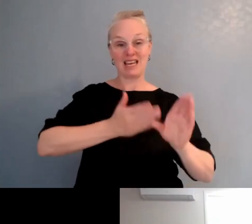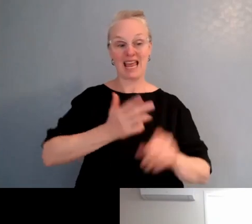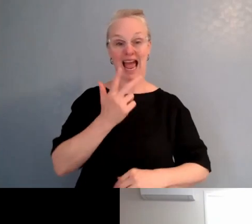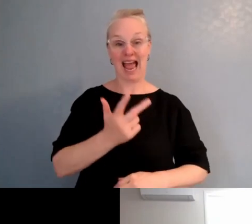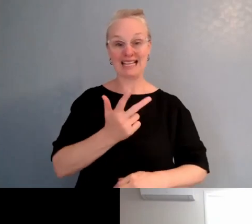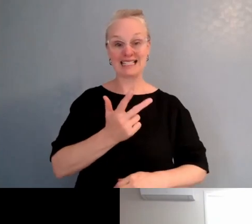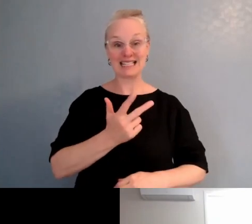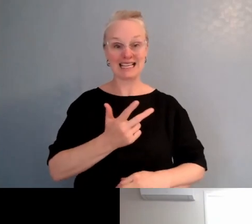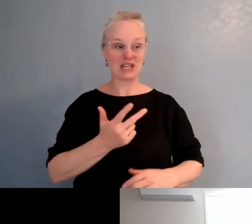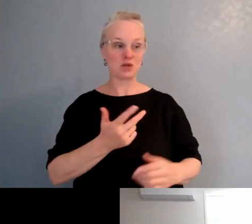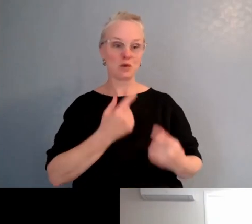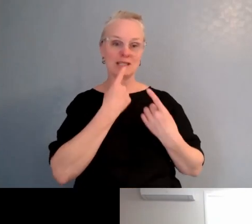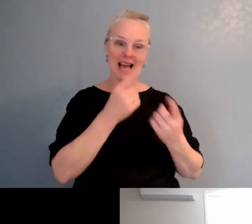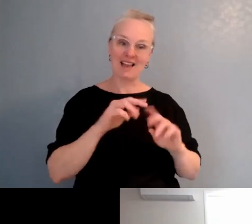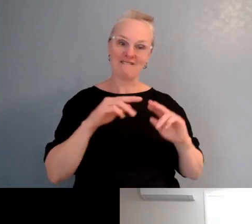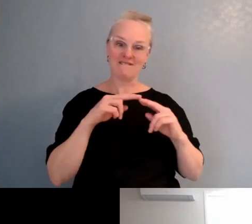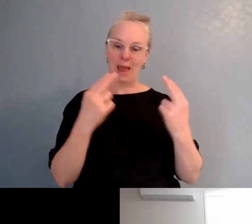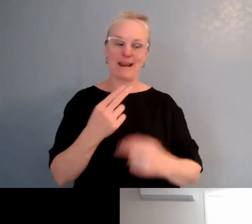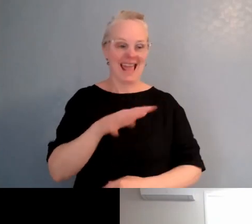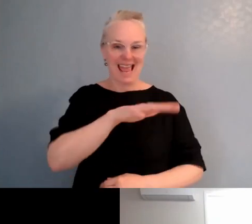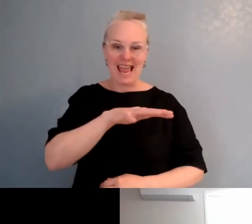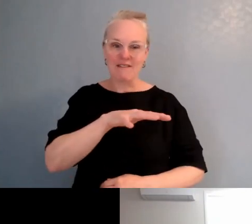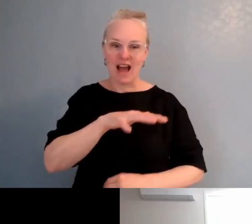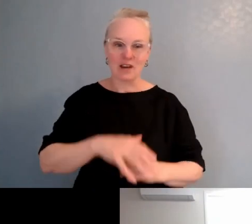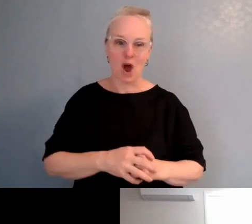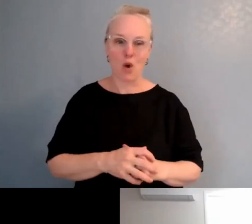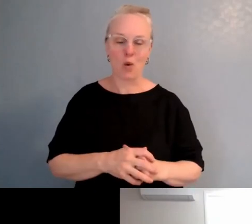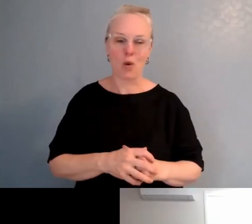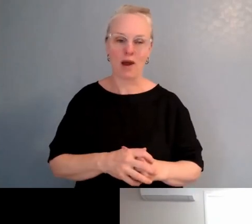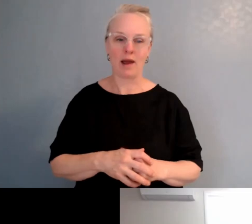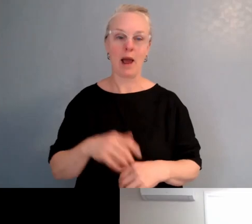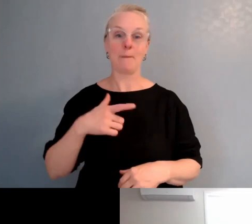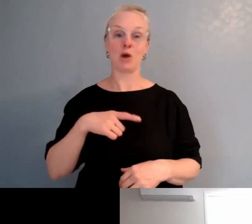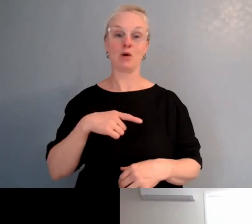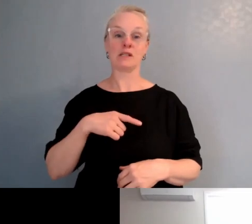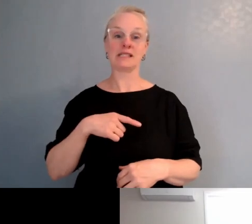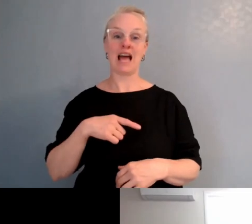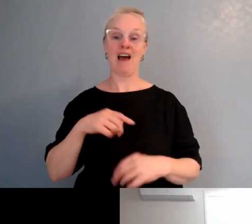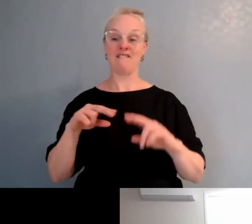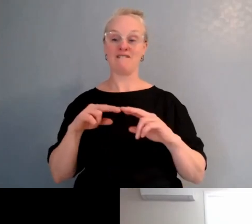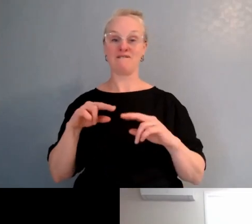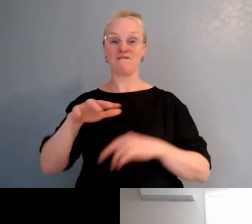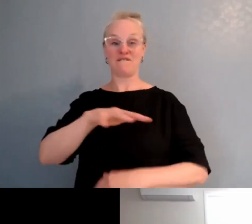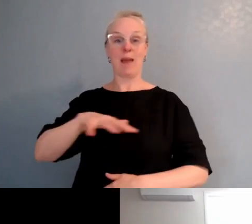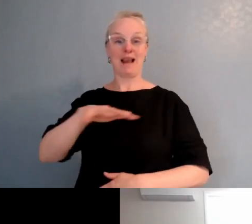Because I find that people do make a decision around intermediate. They either think, "Well, they've been in immersion till then